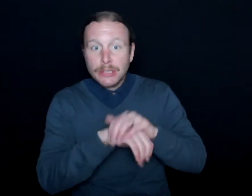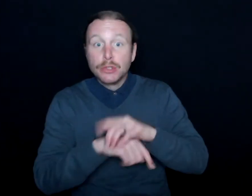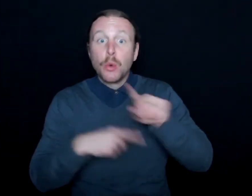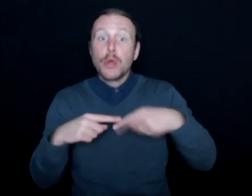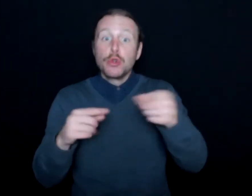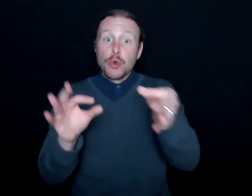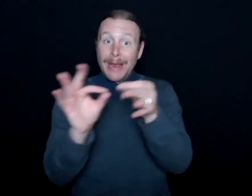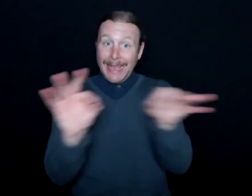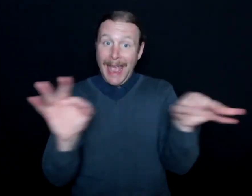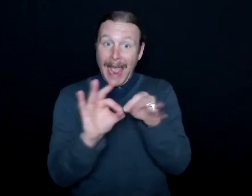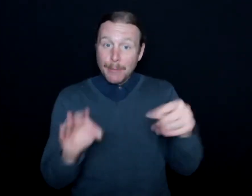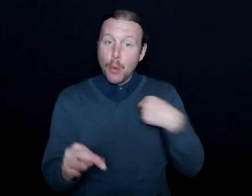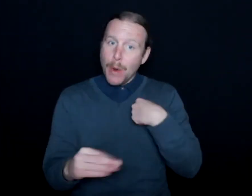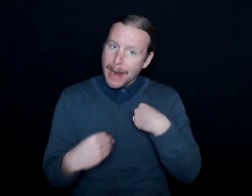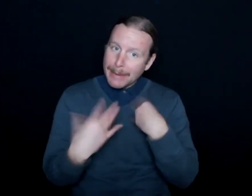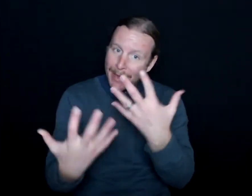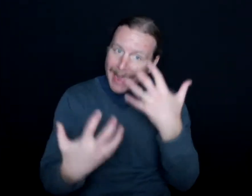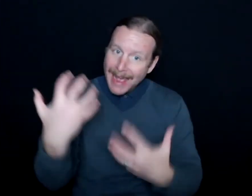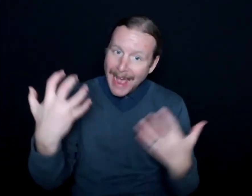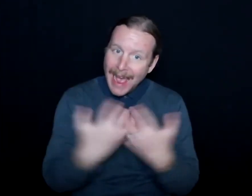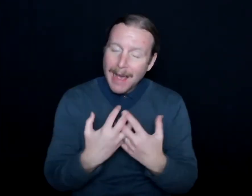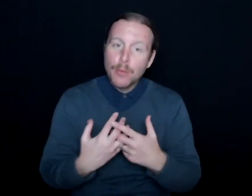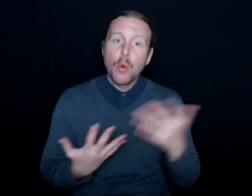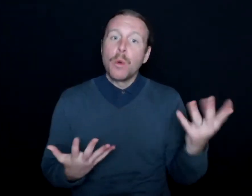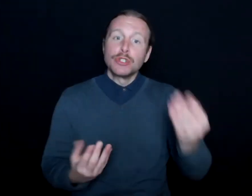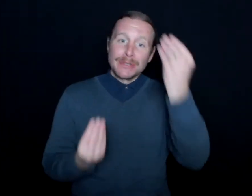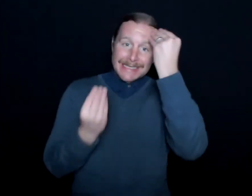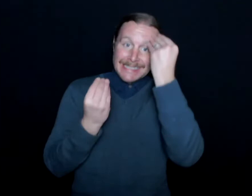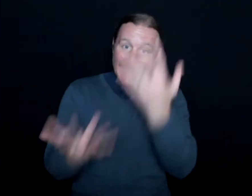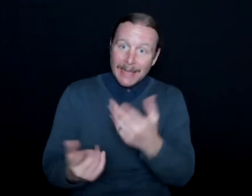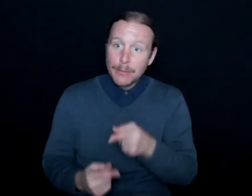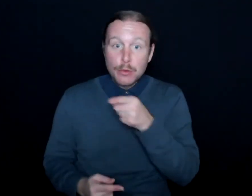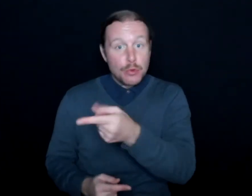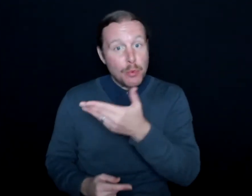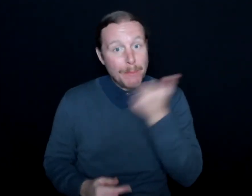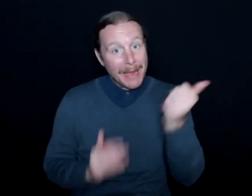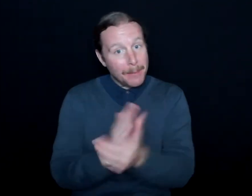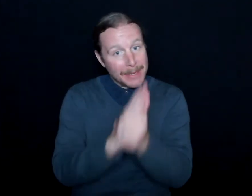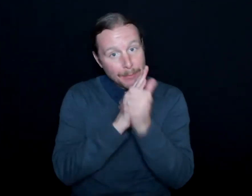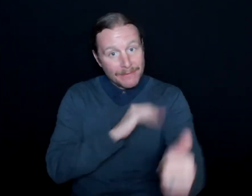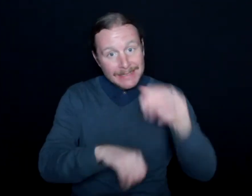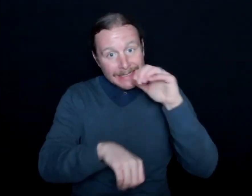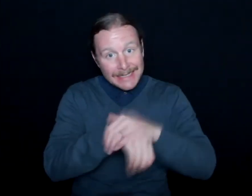hey, we're accommodating you, what you're telling someone is that you better be proficient in English